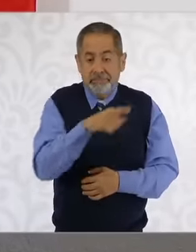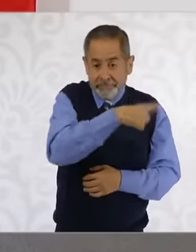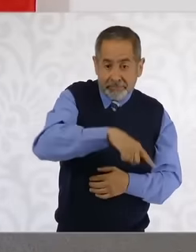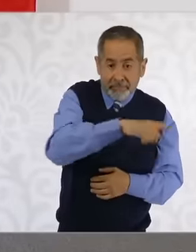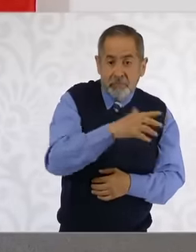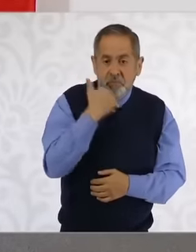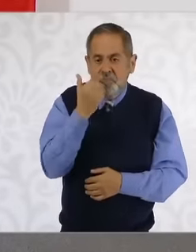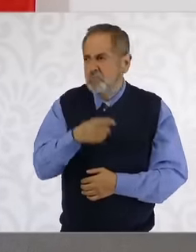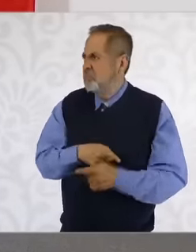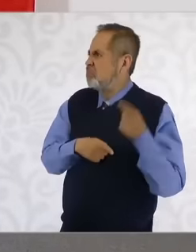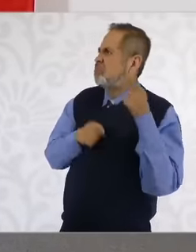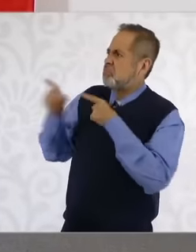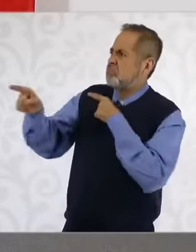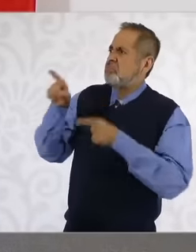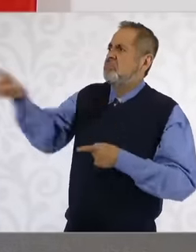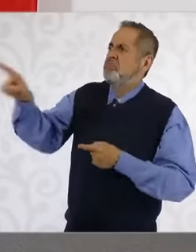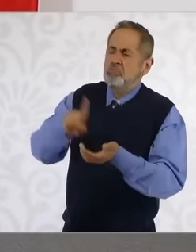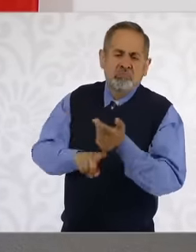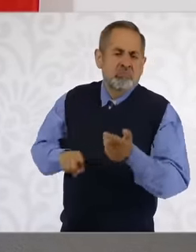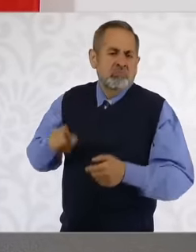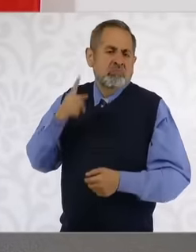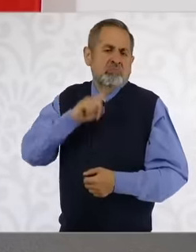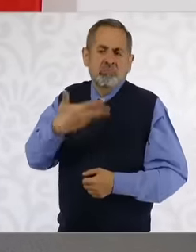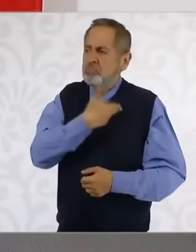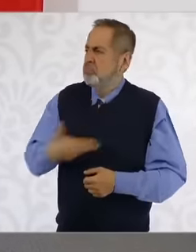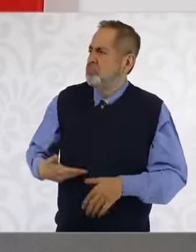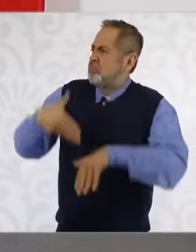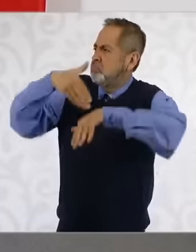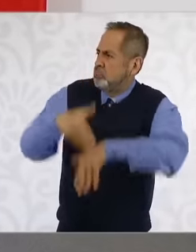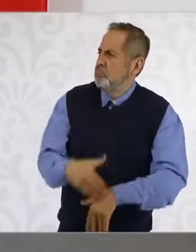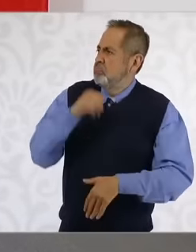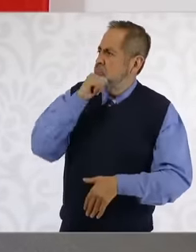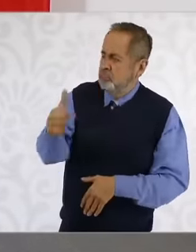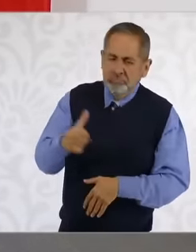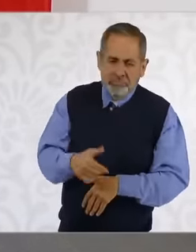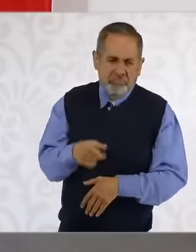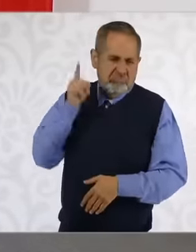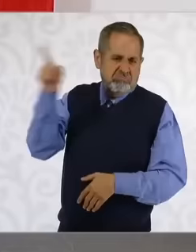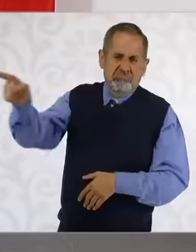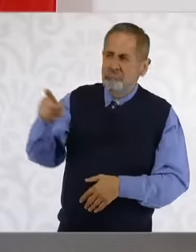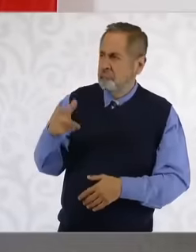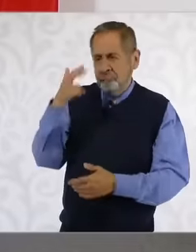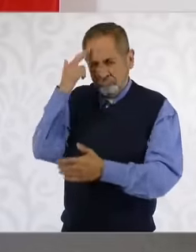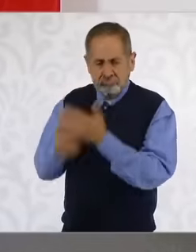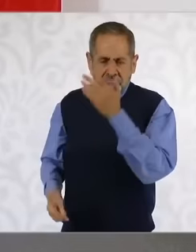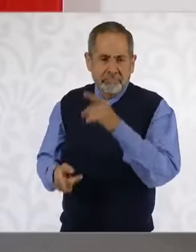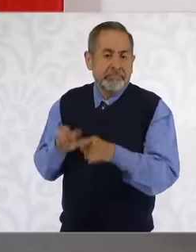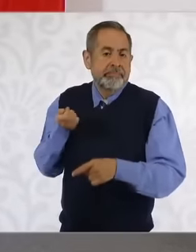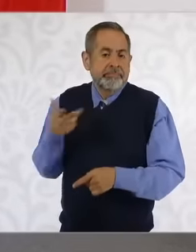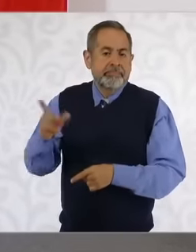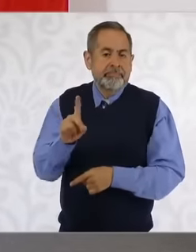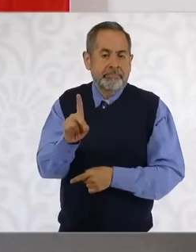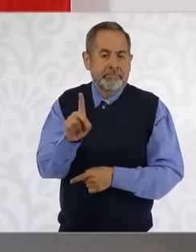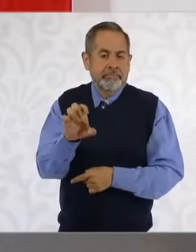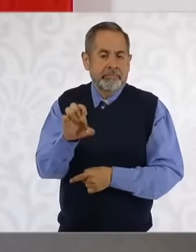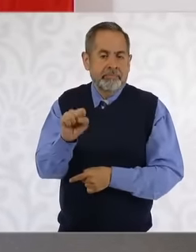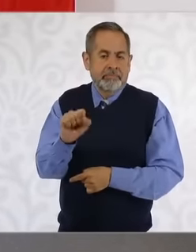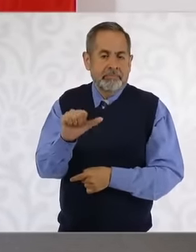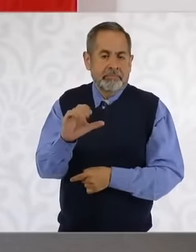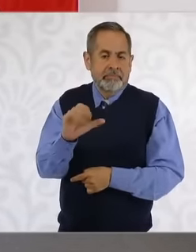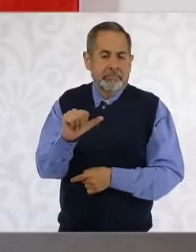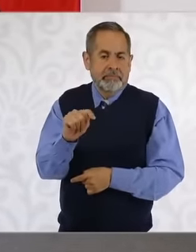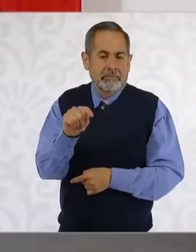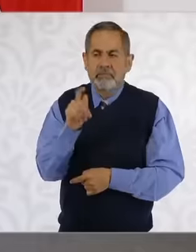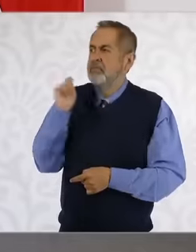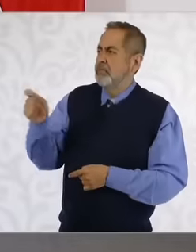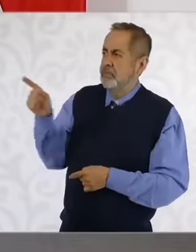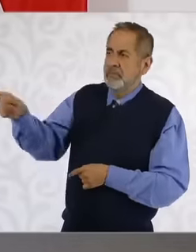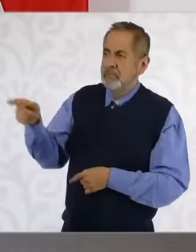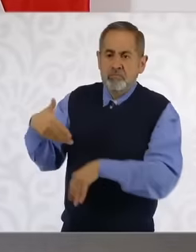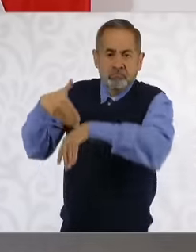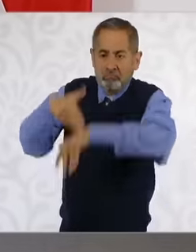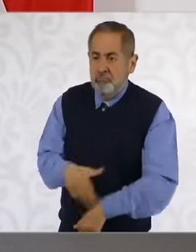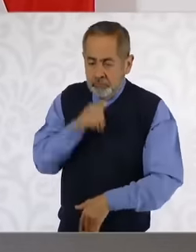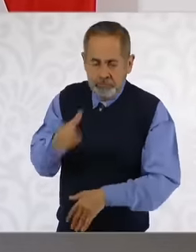contempt of a court resolution, so I thought, What do we do in this situation?